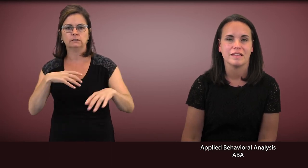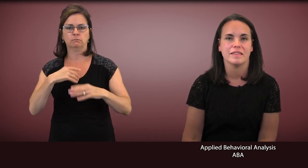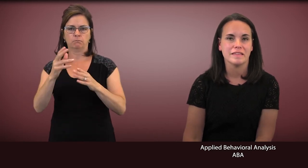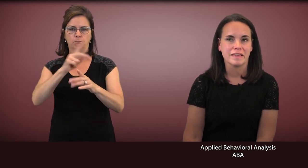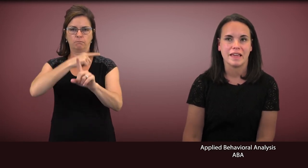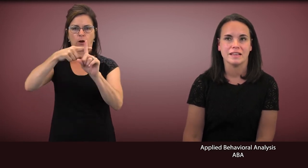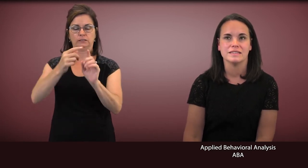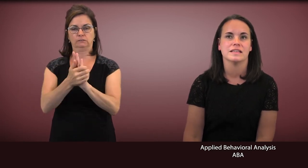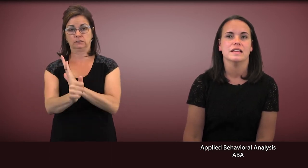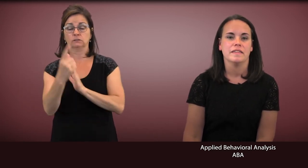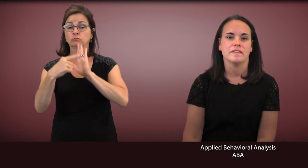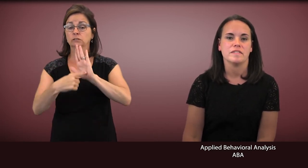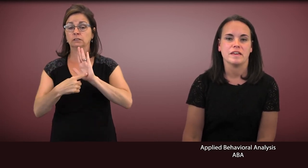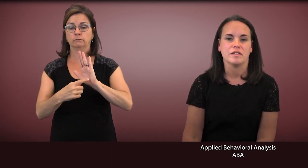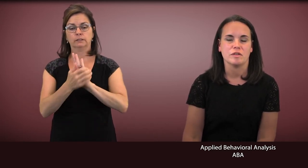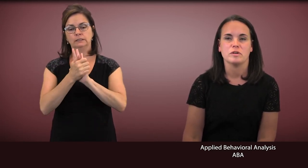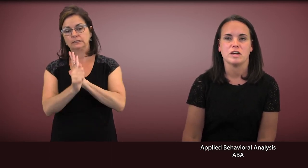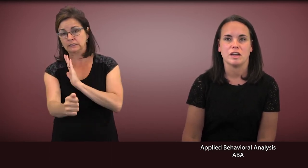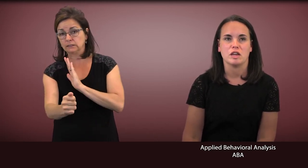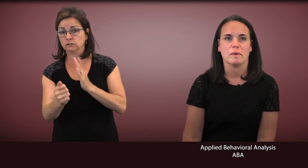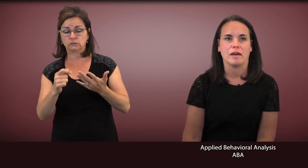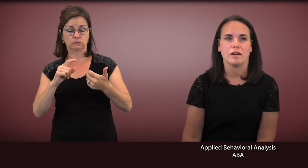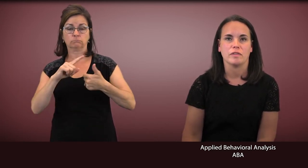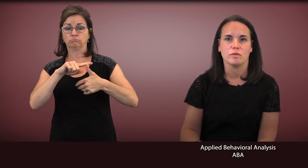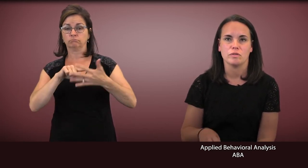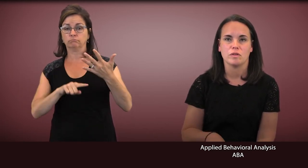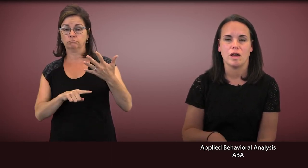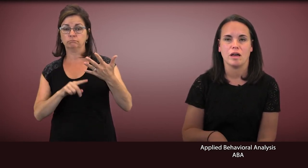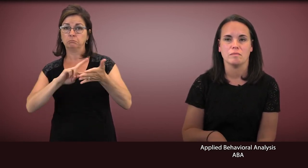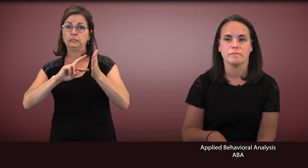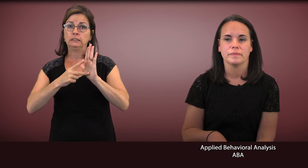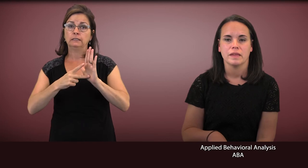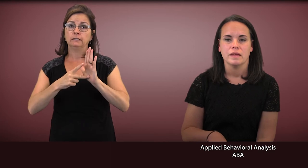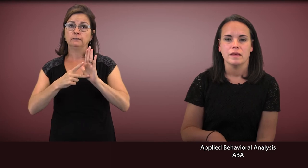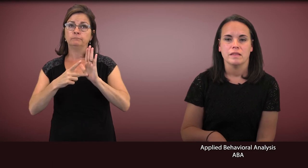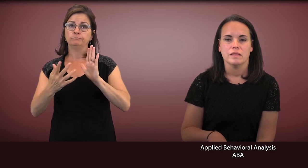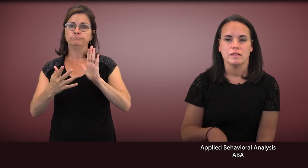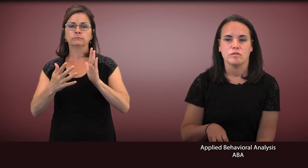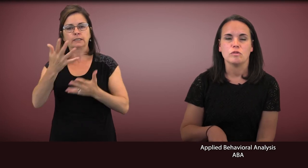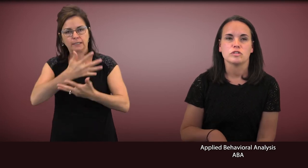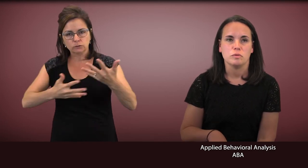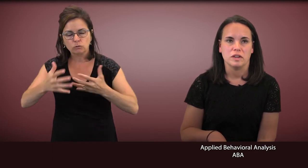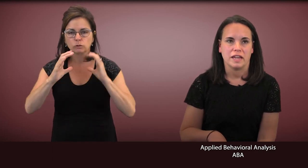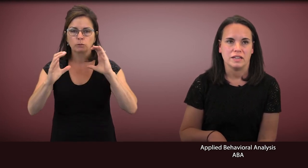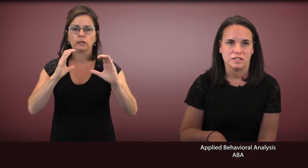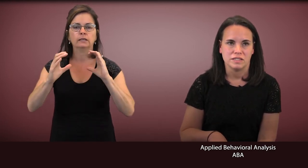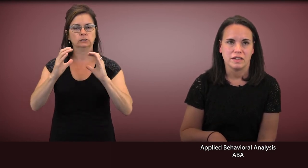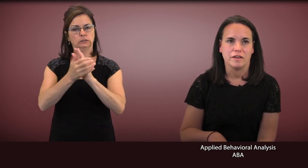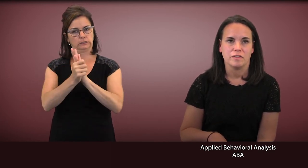In this case the skills, that we're talking about, are those social communication skills